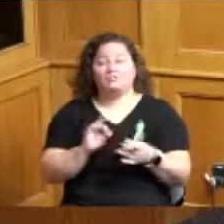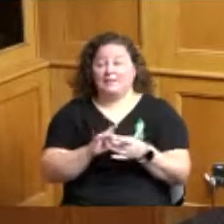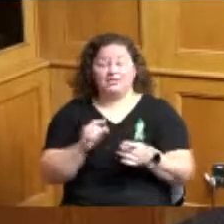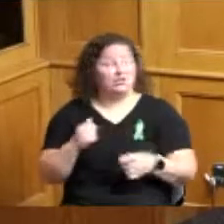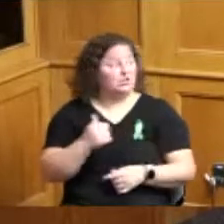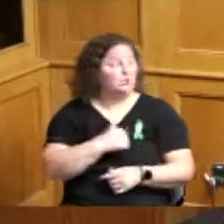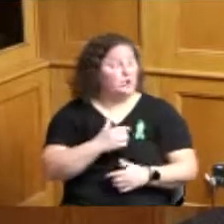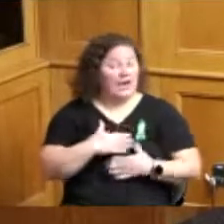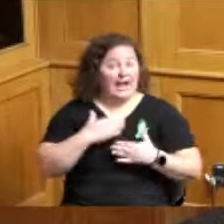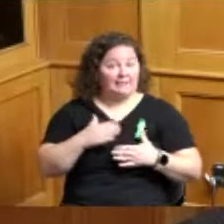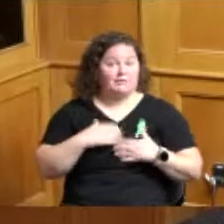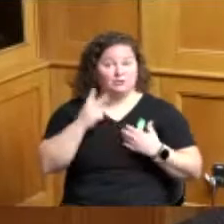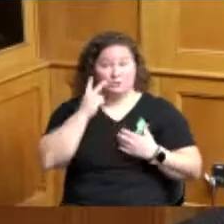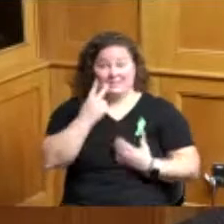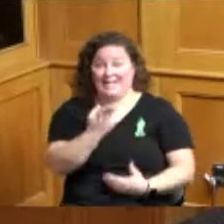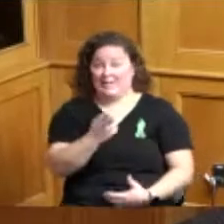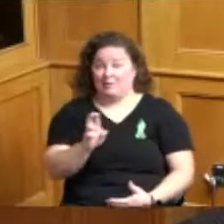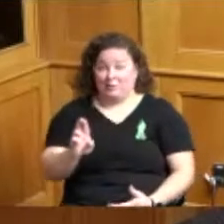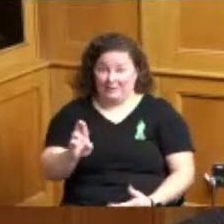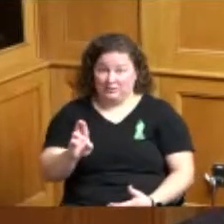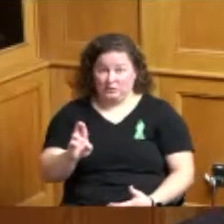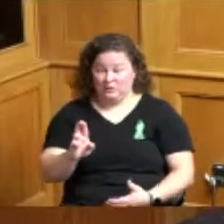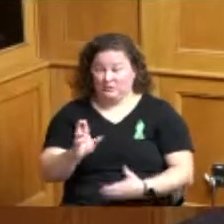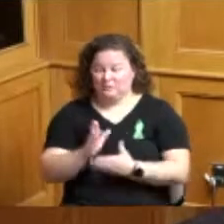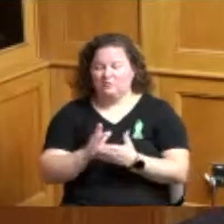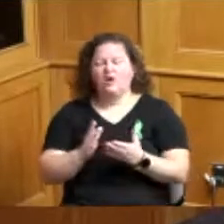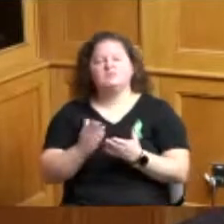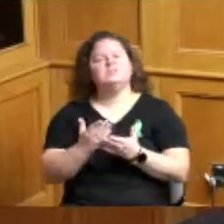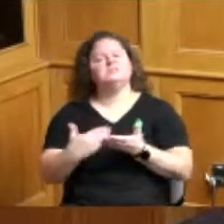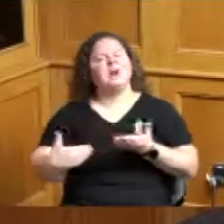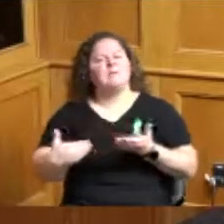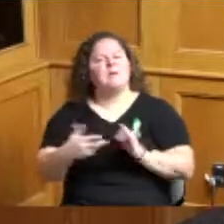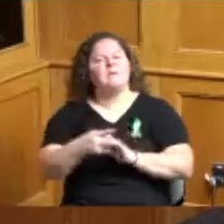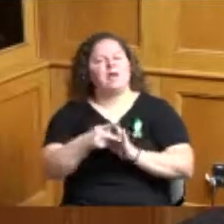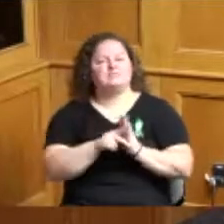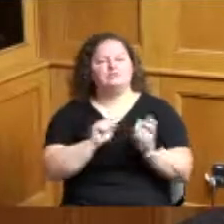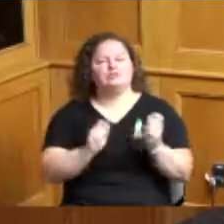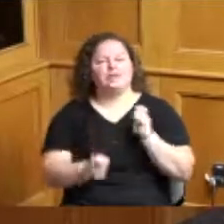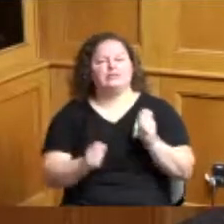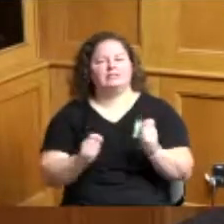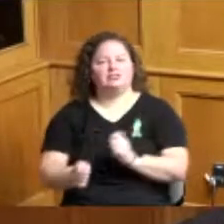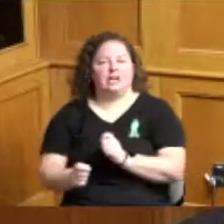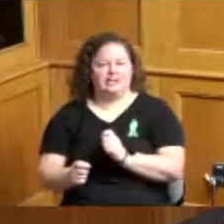human resources and that we changed some of the policy as relates to re-employment of retirees